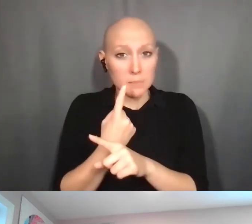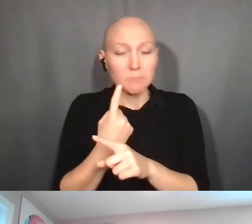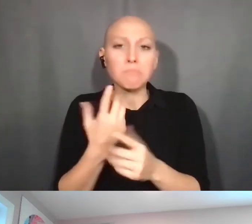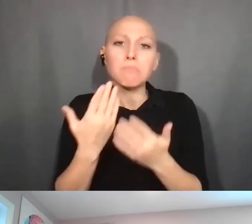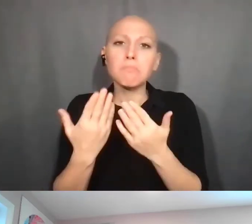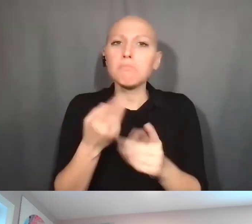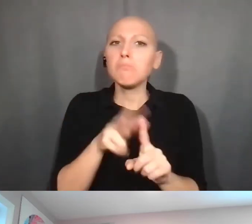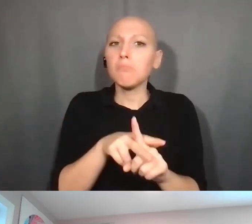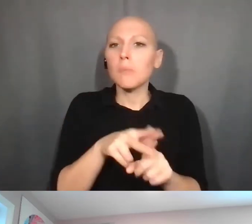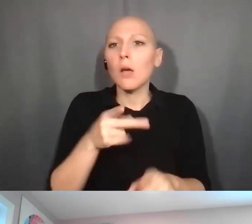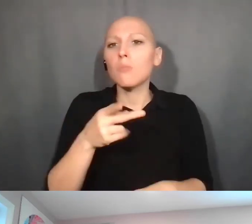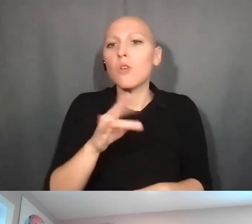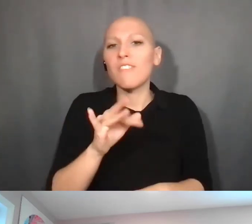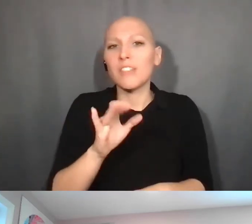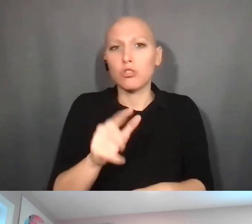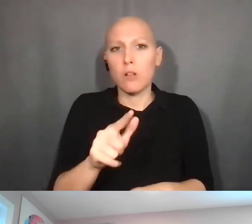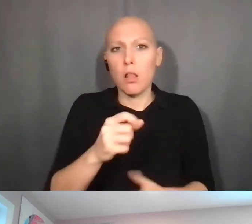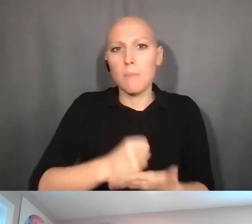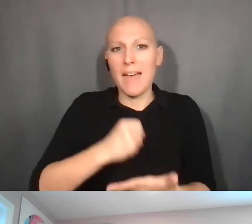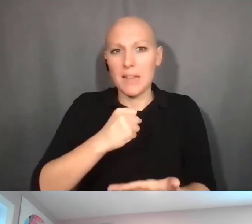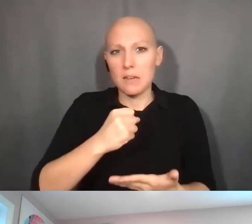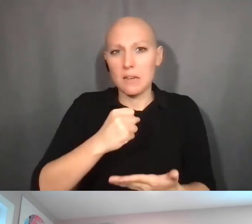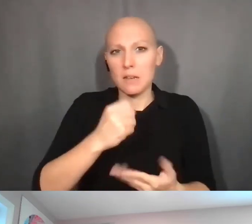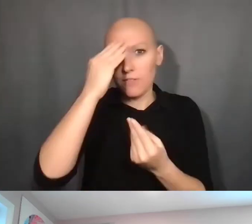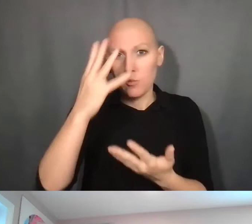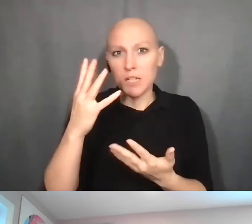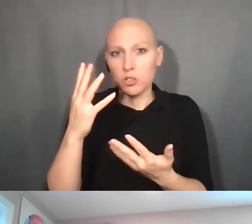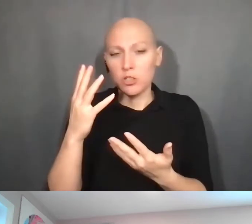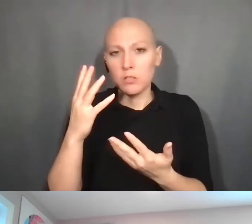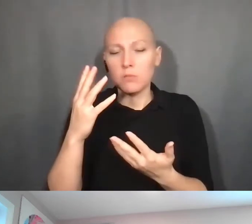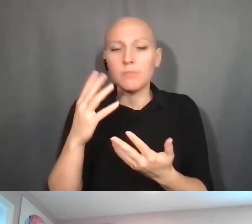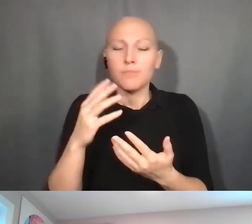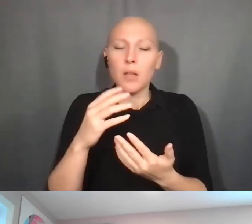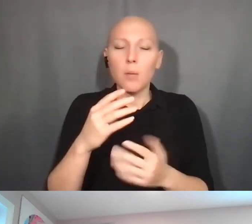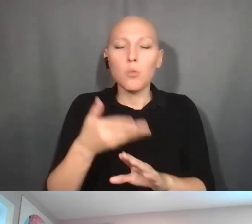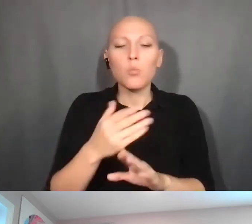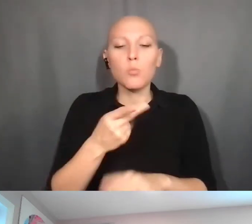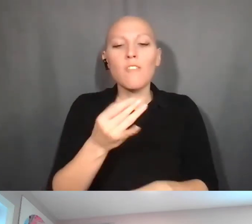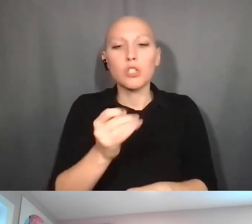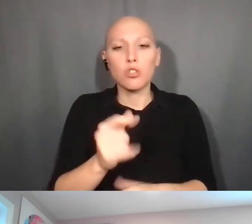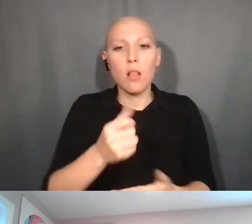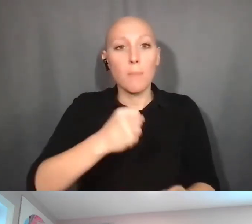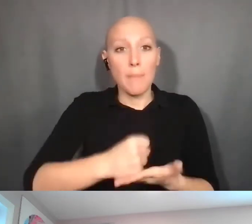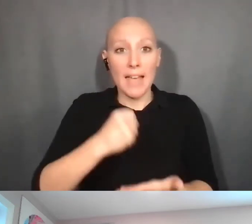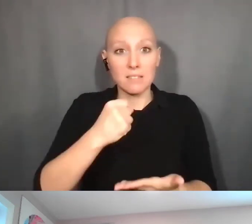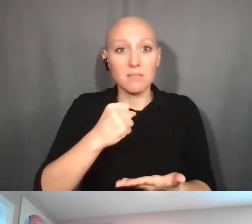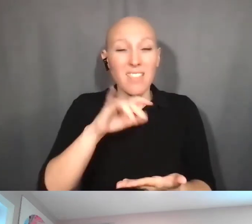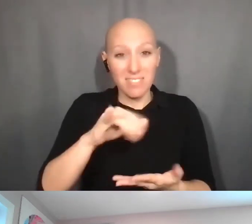to protect those rights, so you wouldn't want it immediately disclosed until those steps have been taken